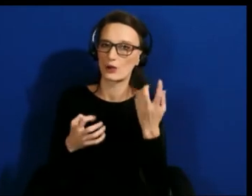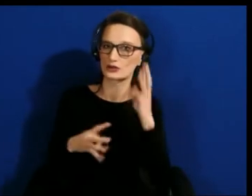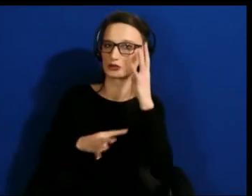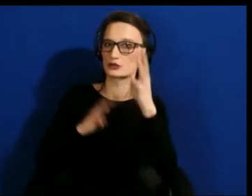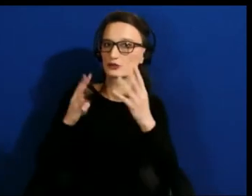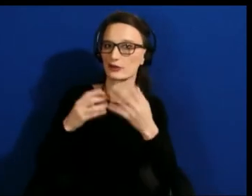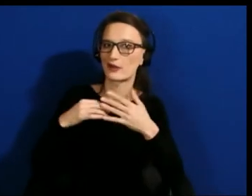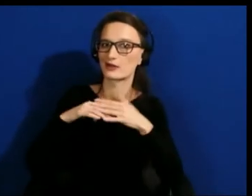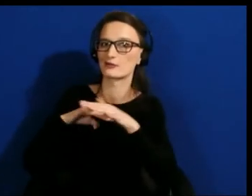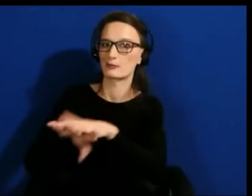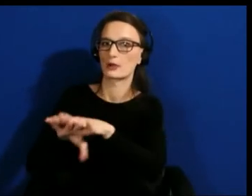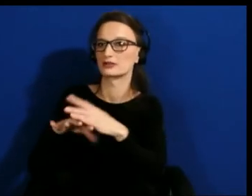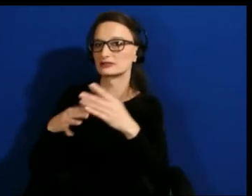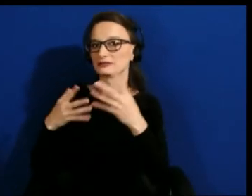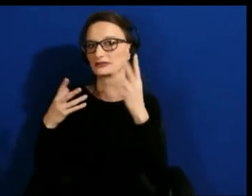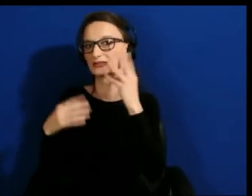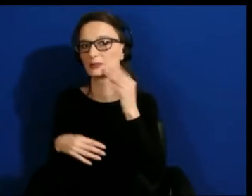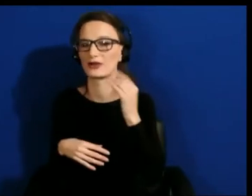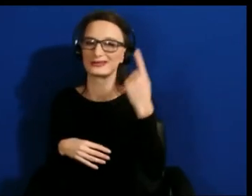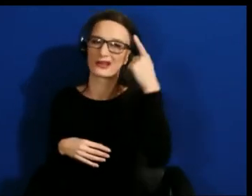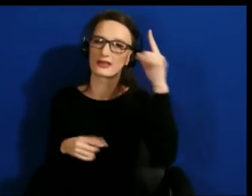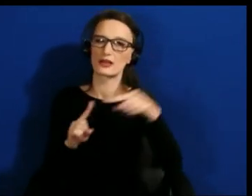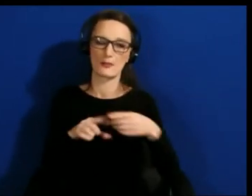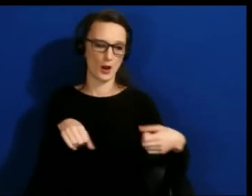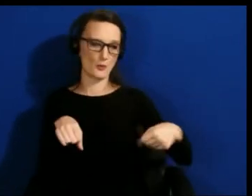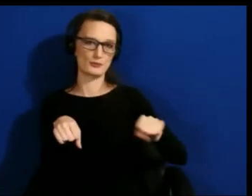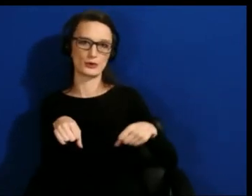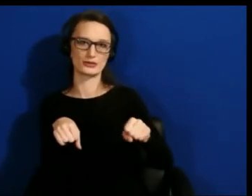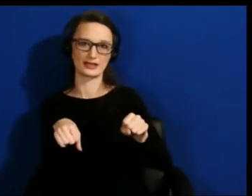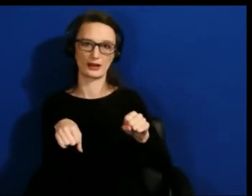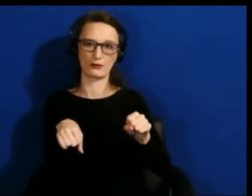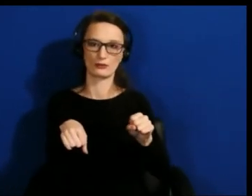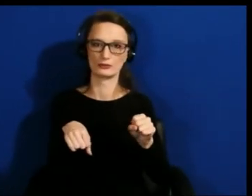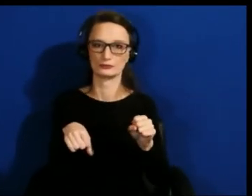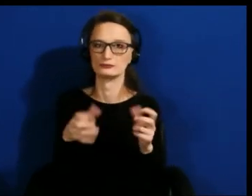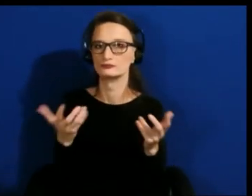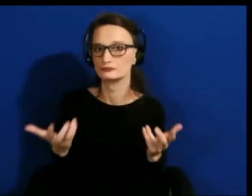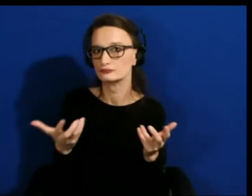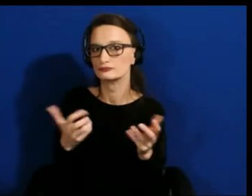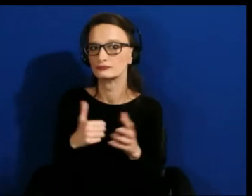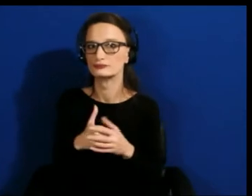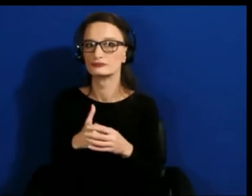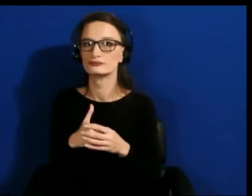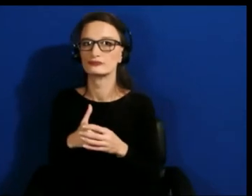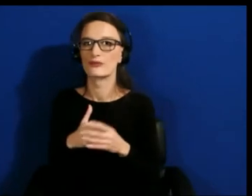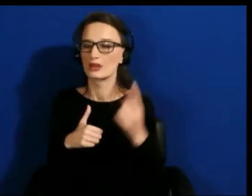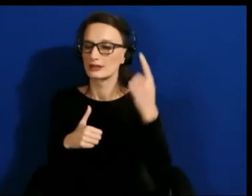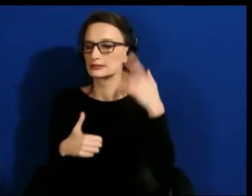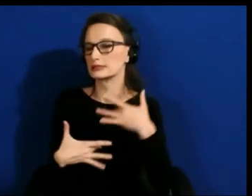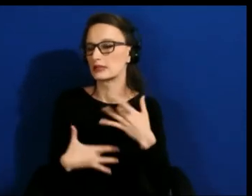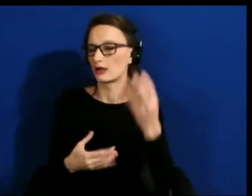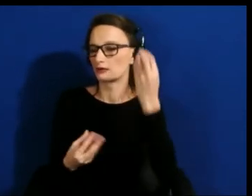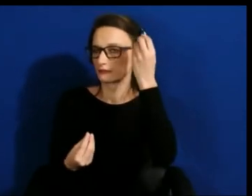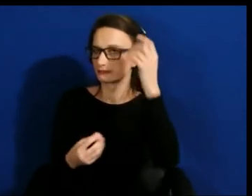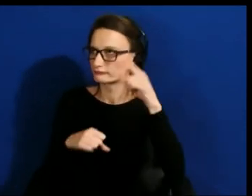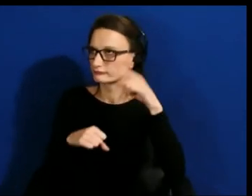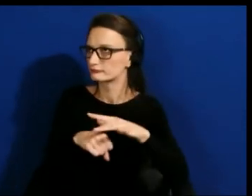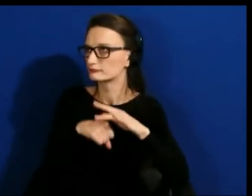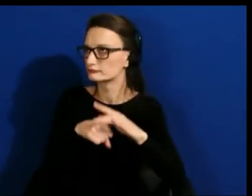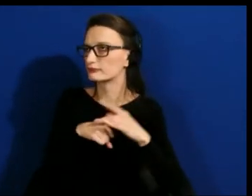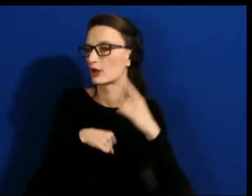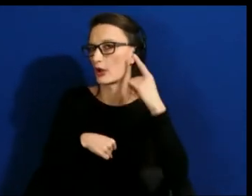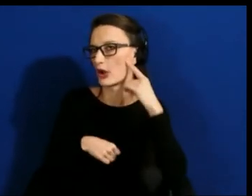We think about the actual full experience from the auditory experience, smell experience, we try and see what kind